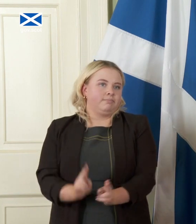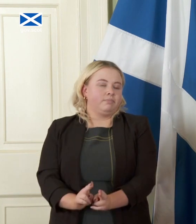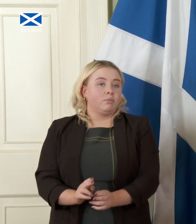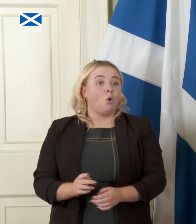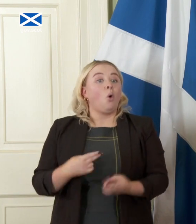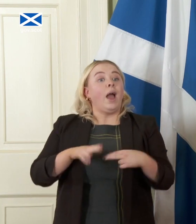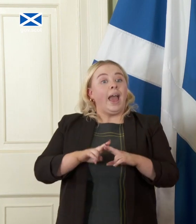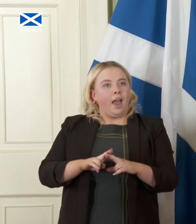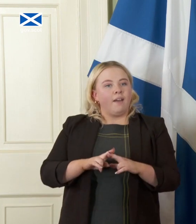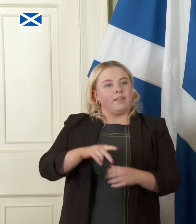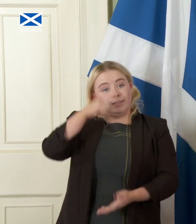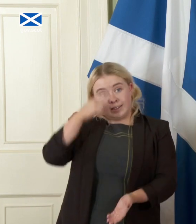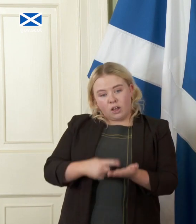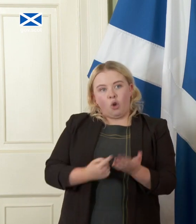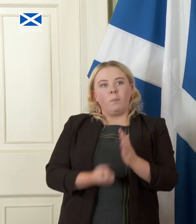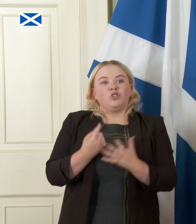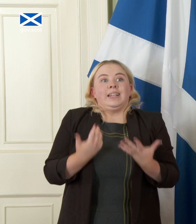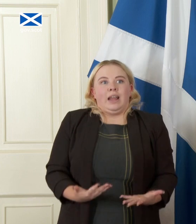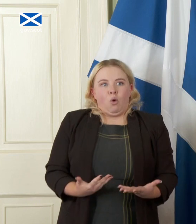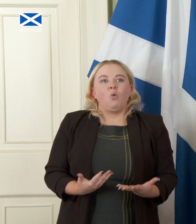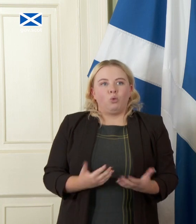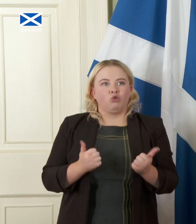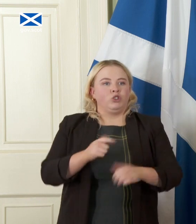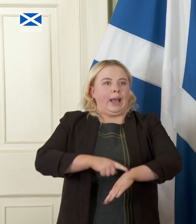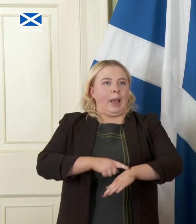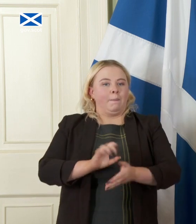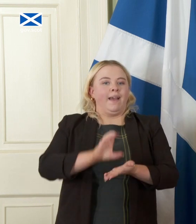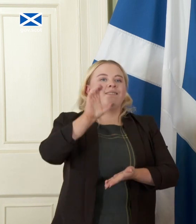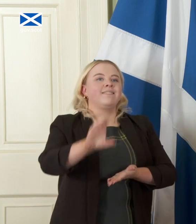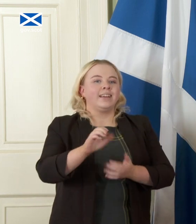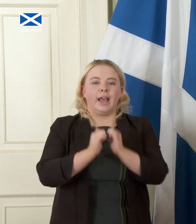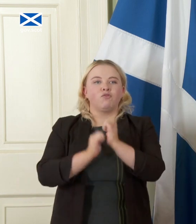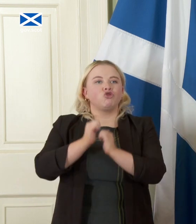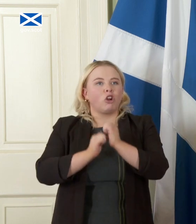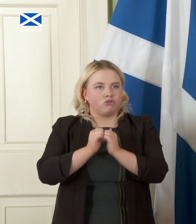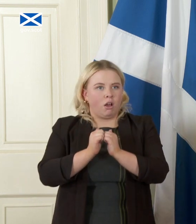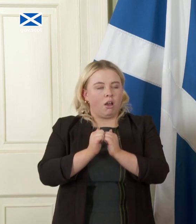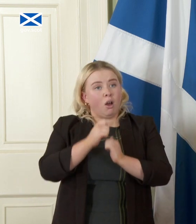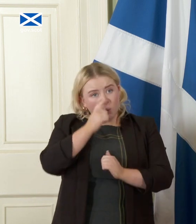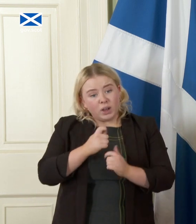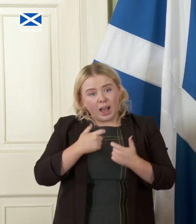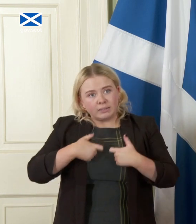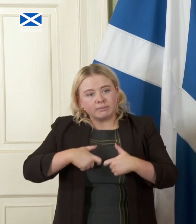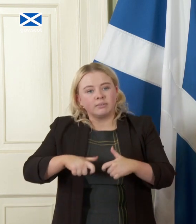opportunity to invest in infrastructure not only can we accelerate the transition to Net Zero but